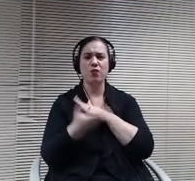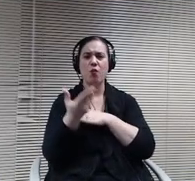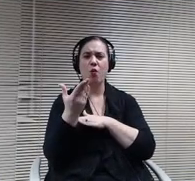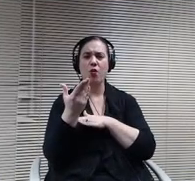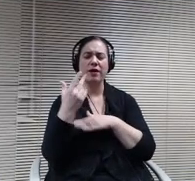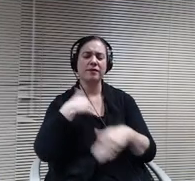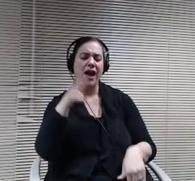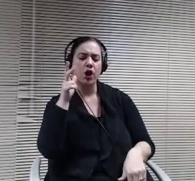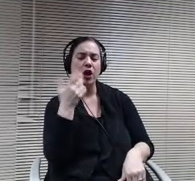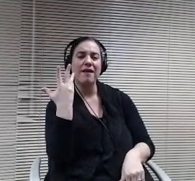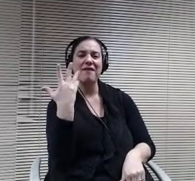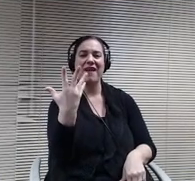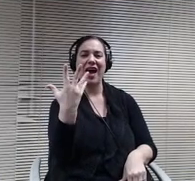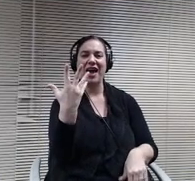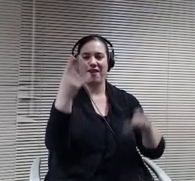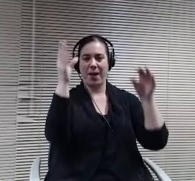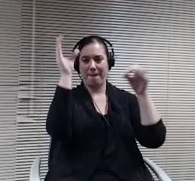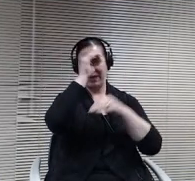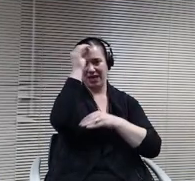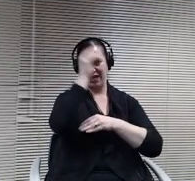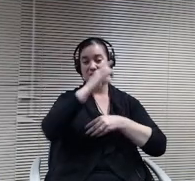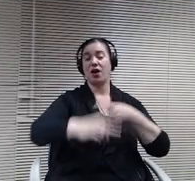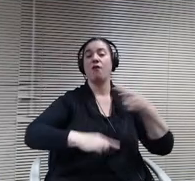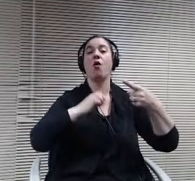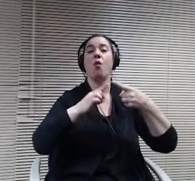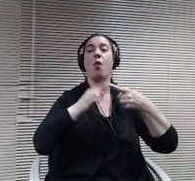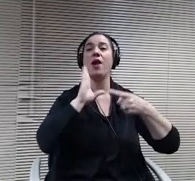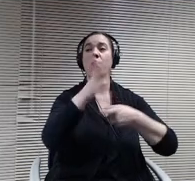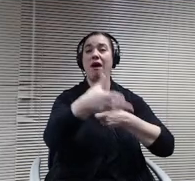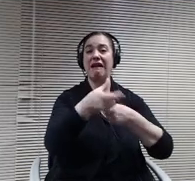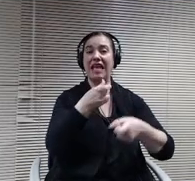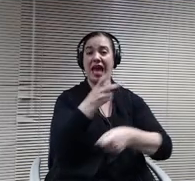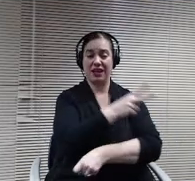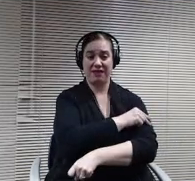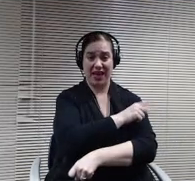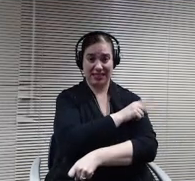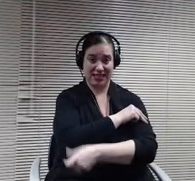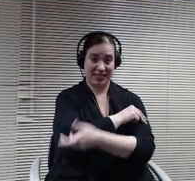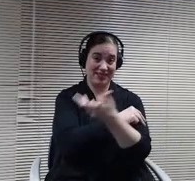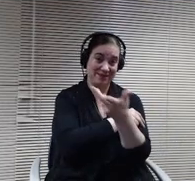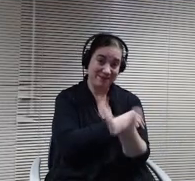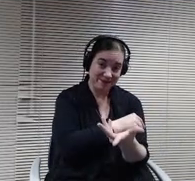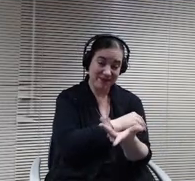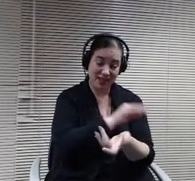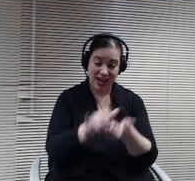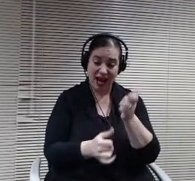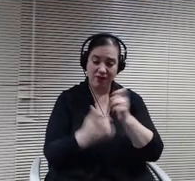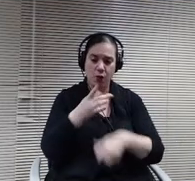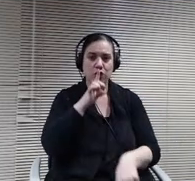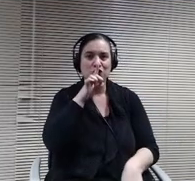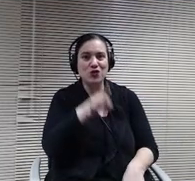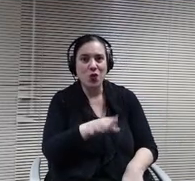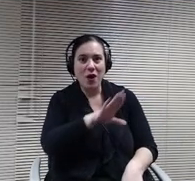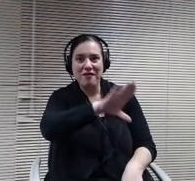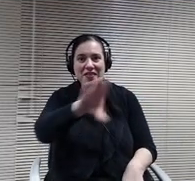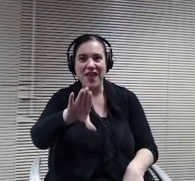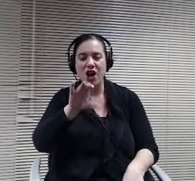think I heard five different opinions of when we're going to get vaccine so everybody was sure of their source. So all I